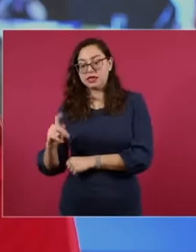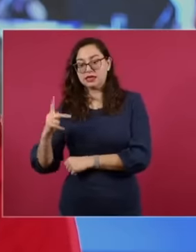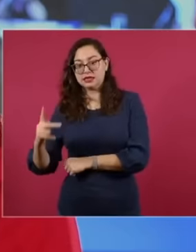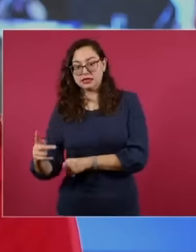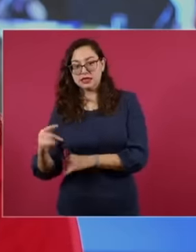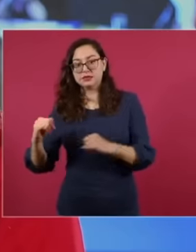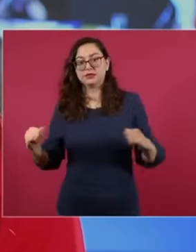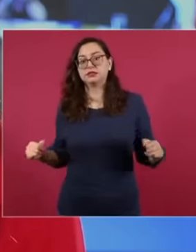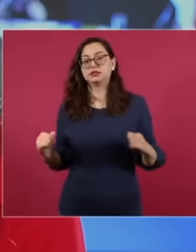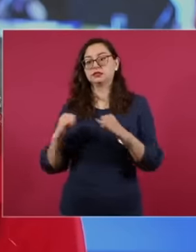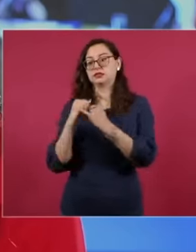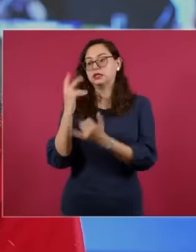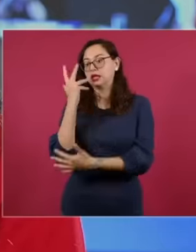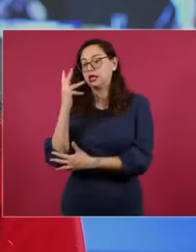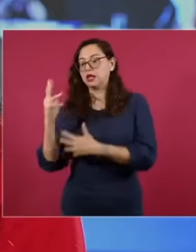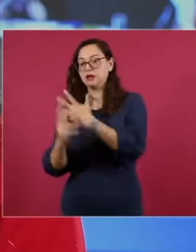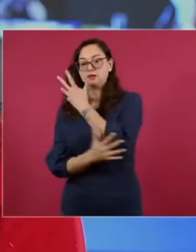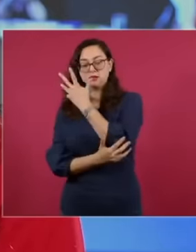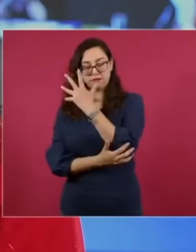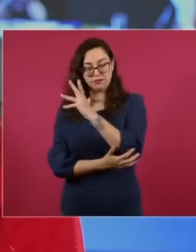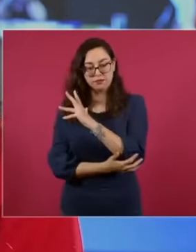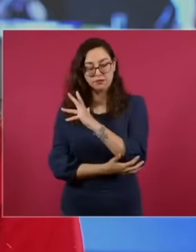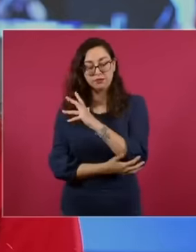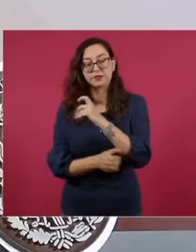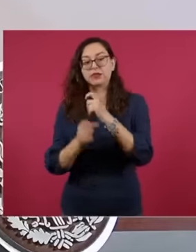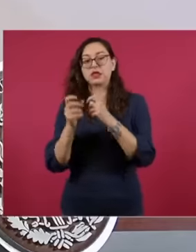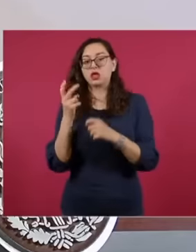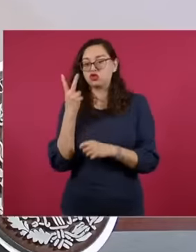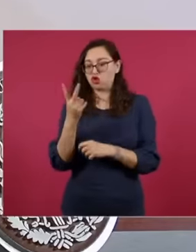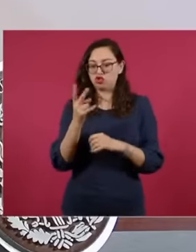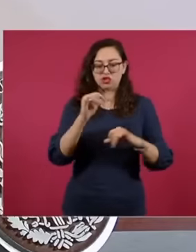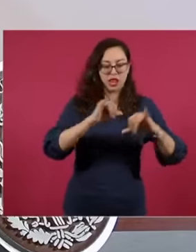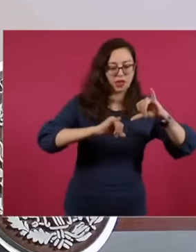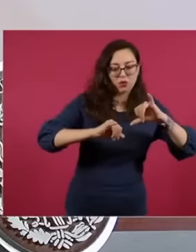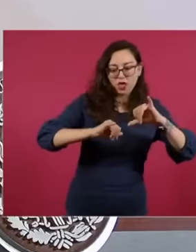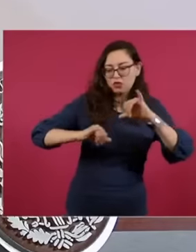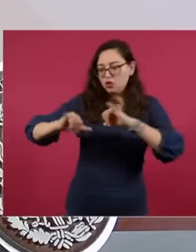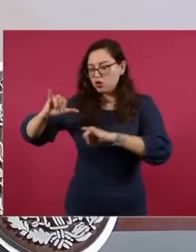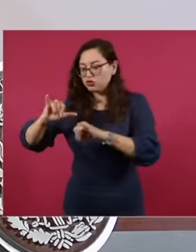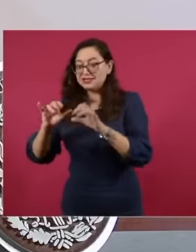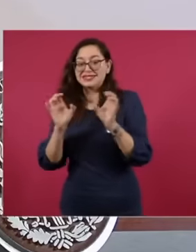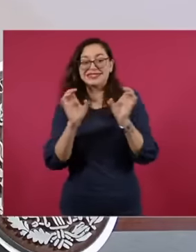and Climate Change, also occupying the two laboratories that are certified by the imta